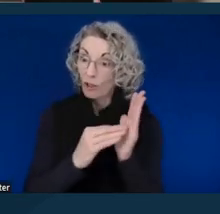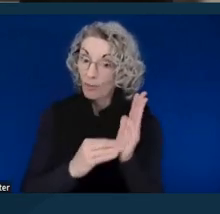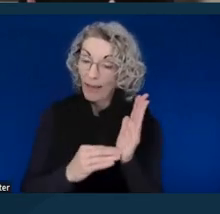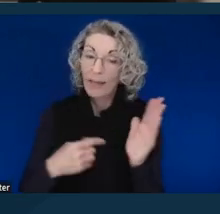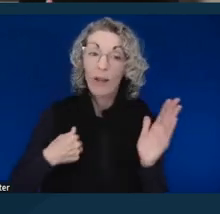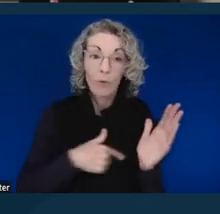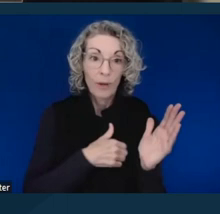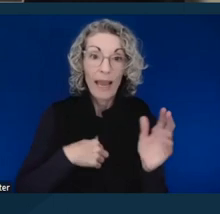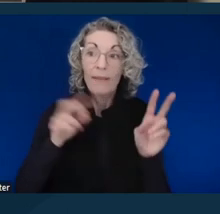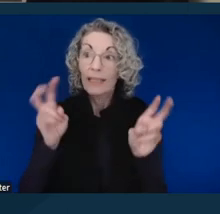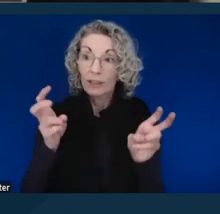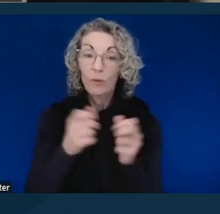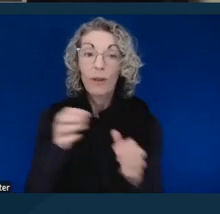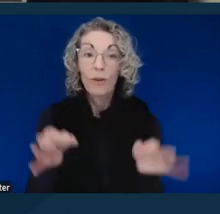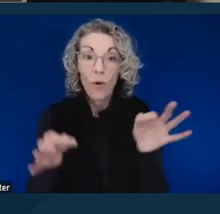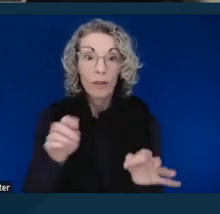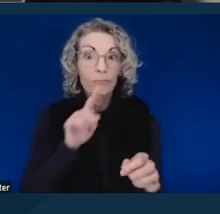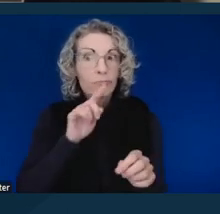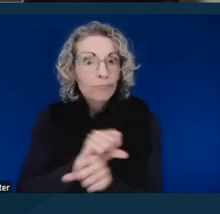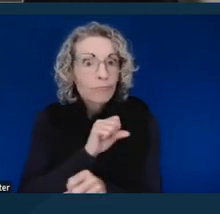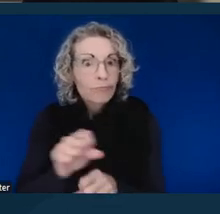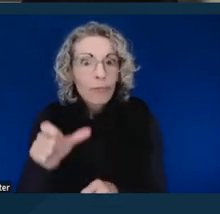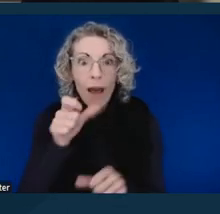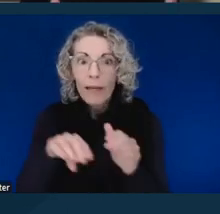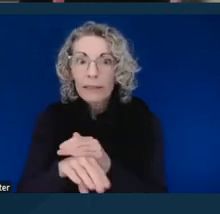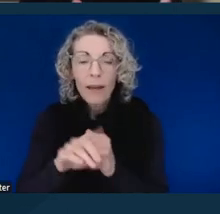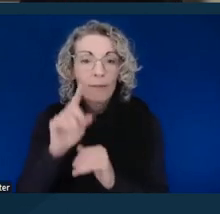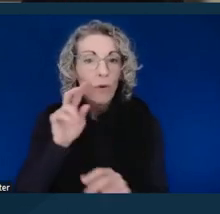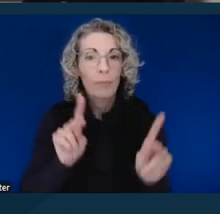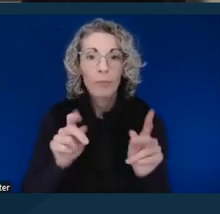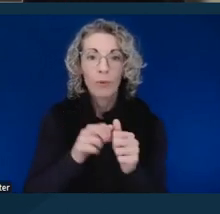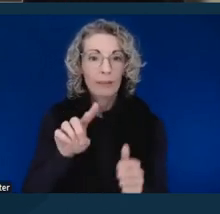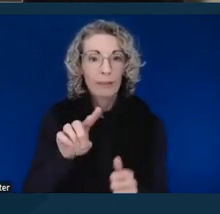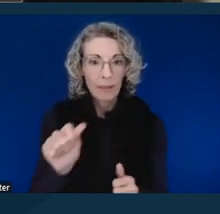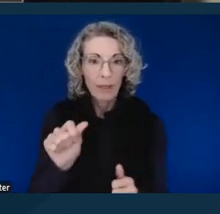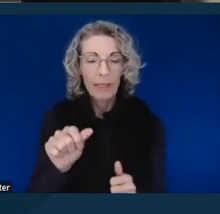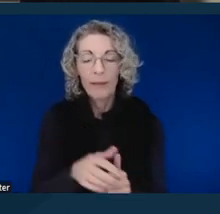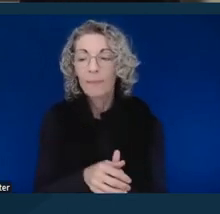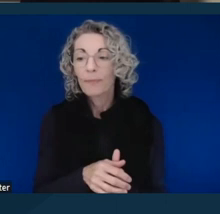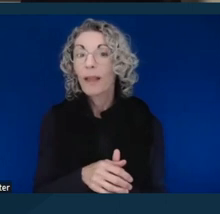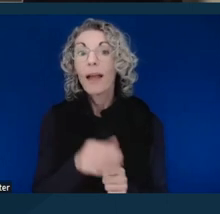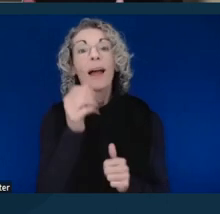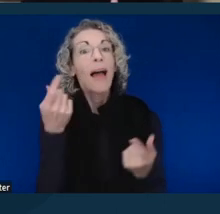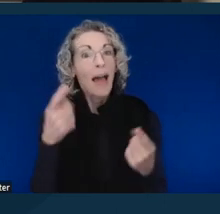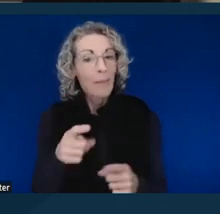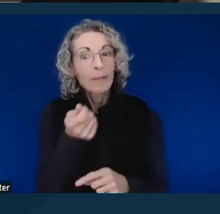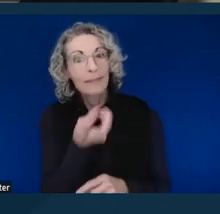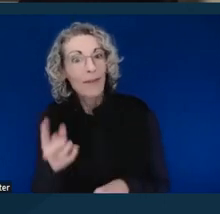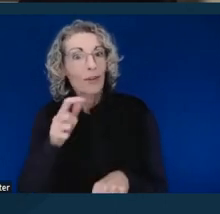and the courts were truly not accessible to people with disabilities. So over a number of times, I requested court services